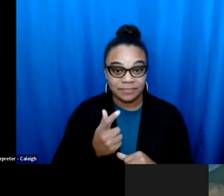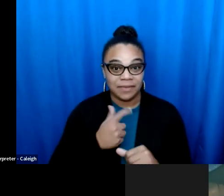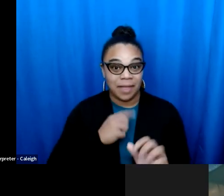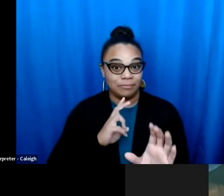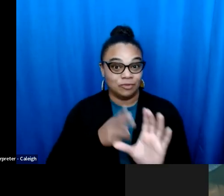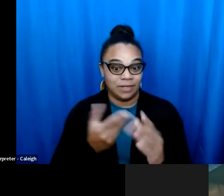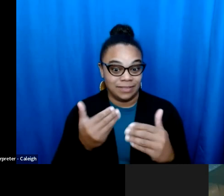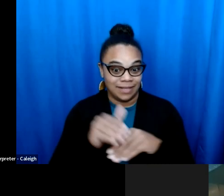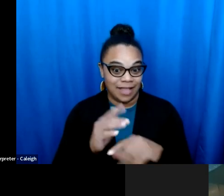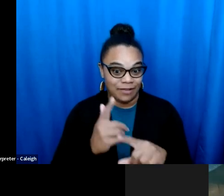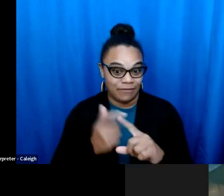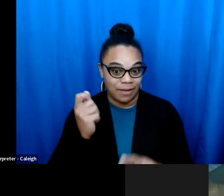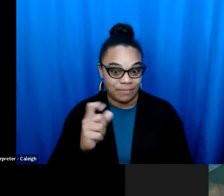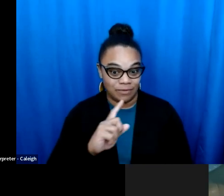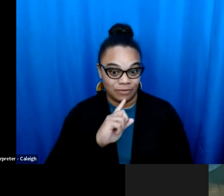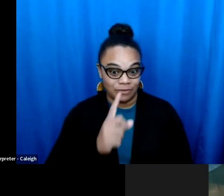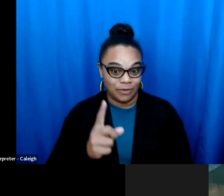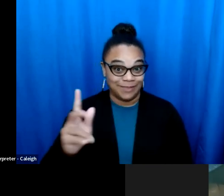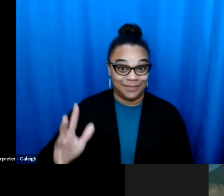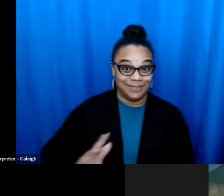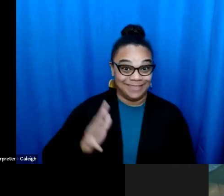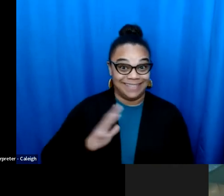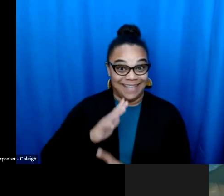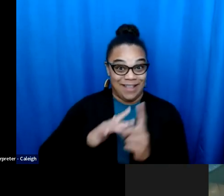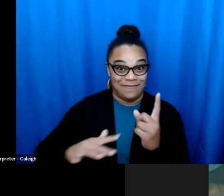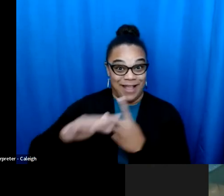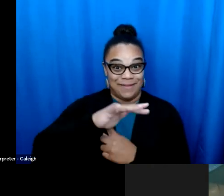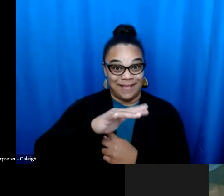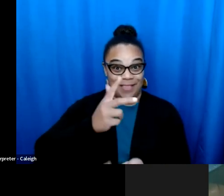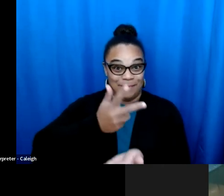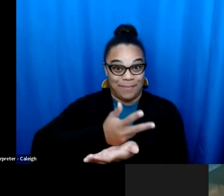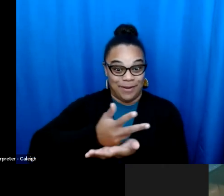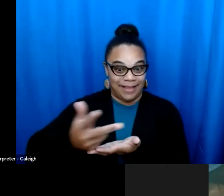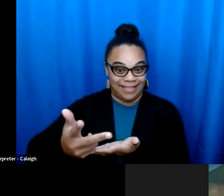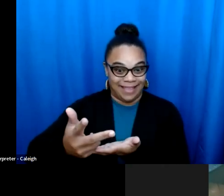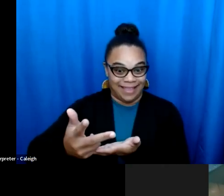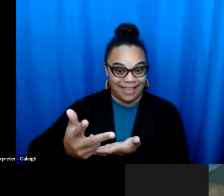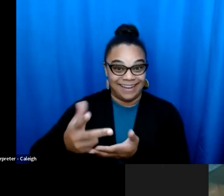Experiences of the people in Kansas. >> MICAH: Good evening, everybody,